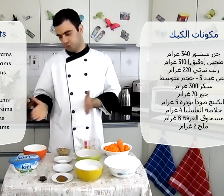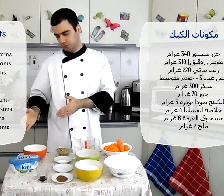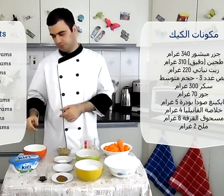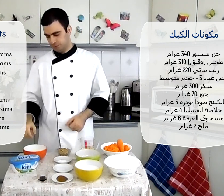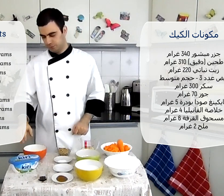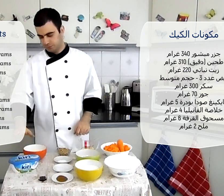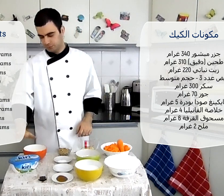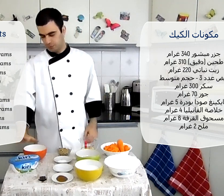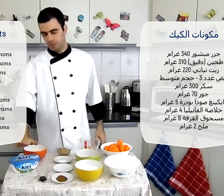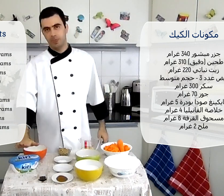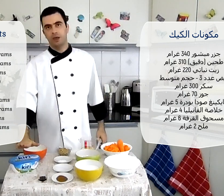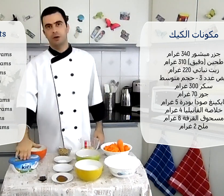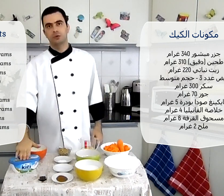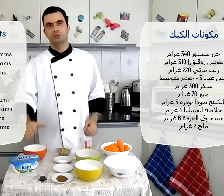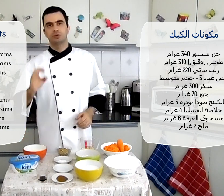Cream Cheese Ingredients مكونات كريمة الجبنة